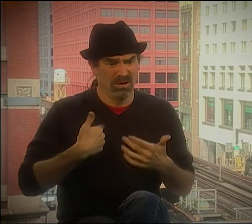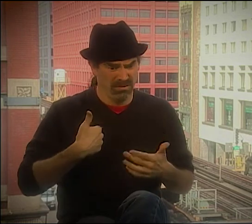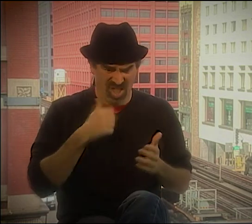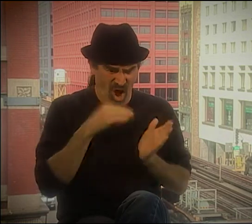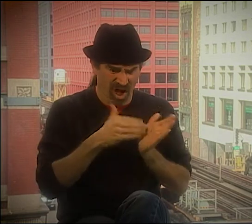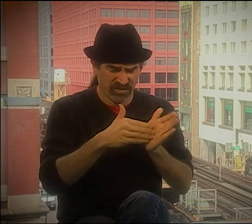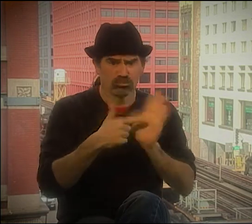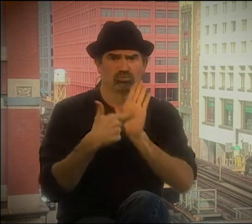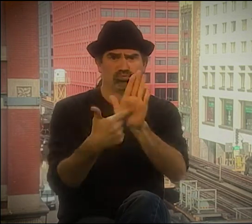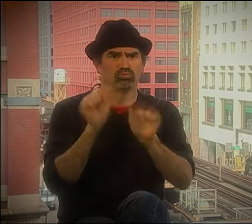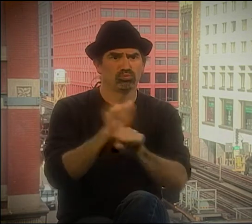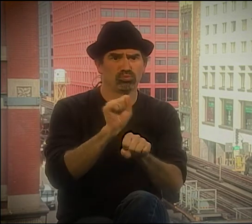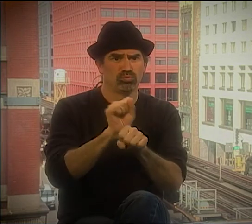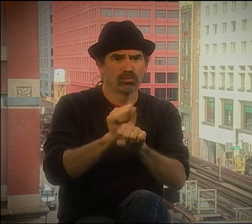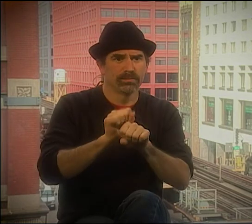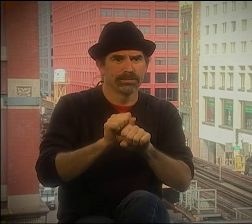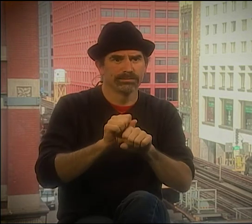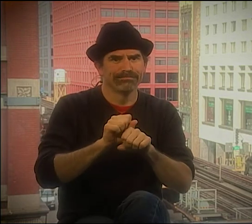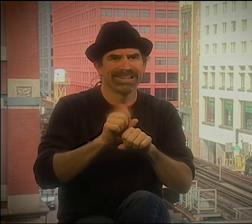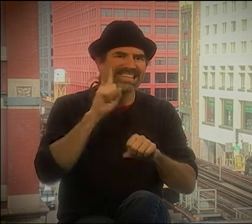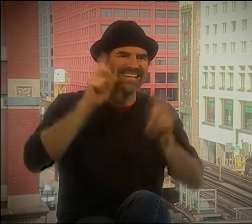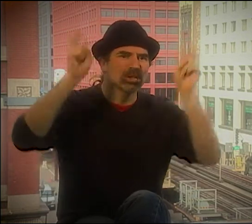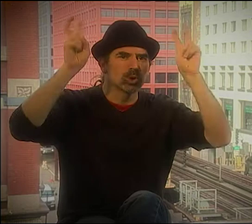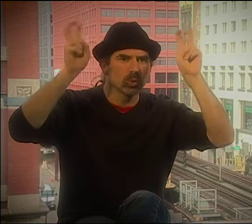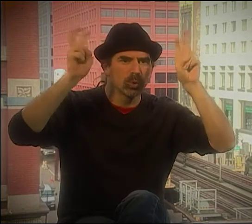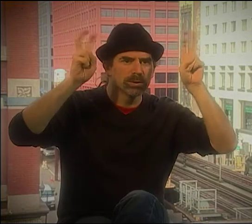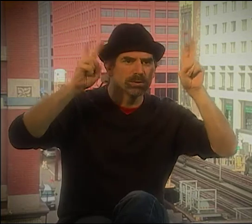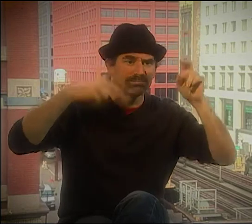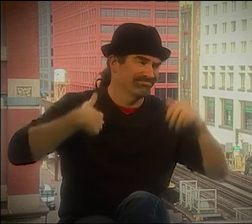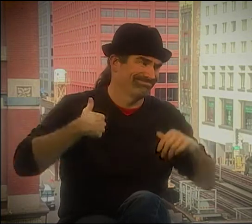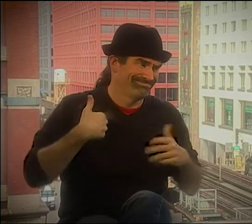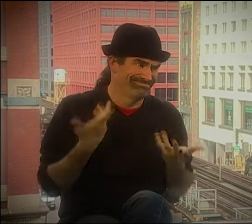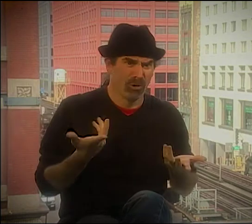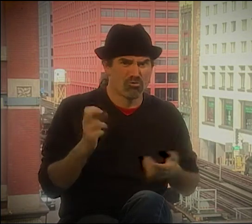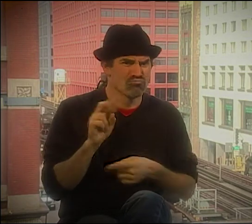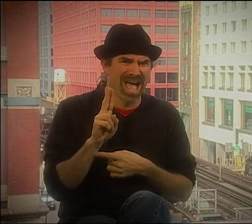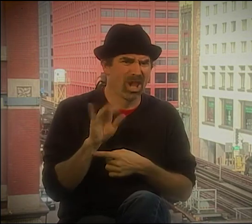FEEL THAT THEY ARE INCREDIBLY IMPORTANT AND PRECIOUS TO US.